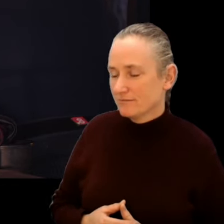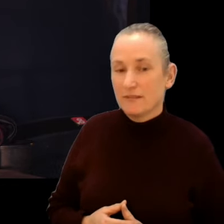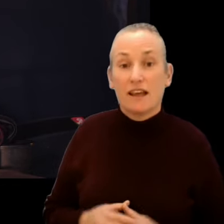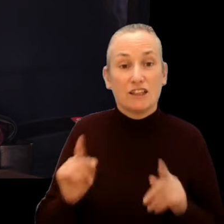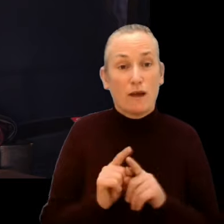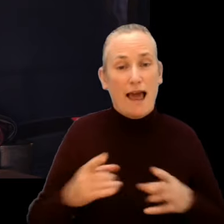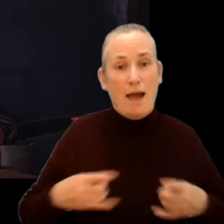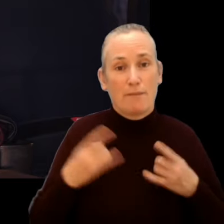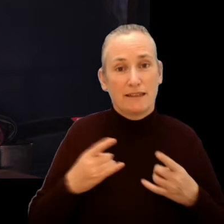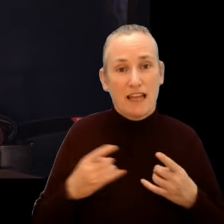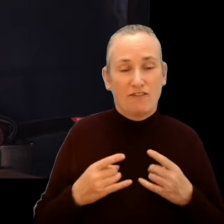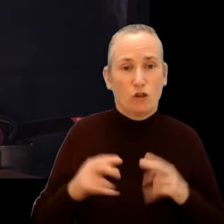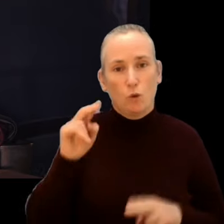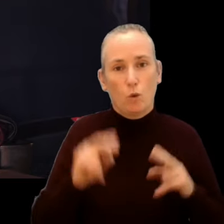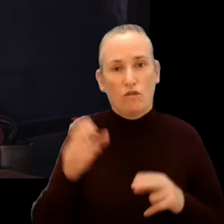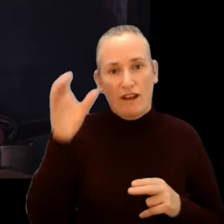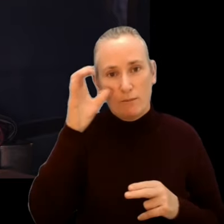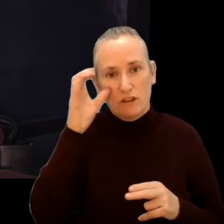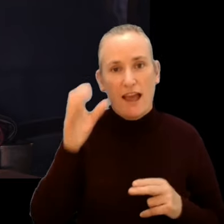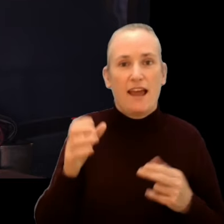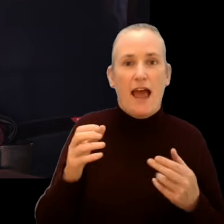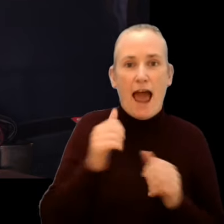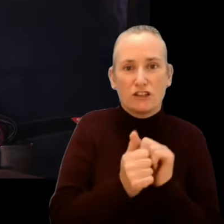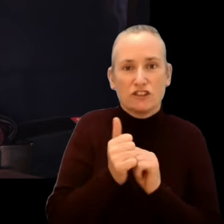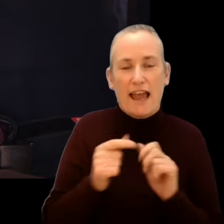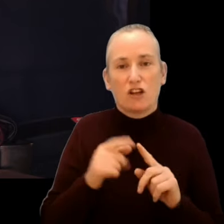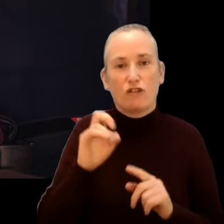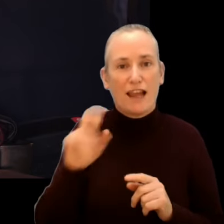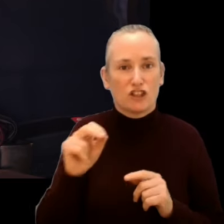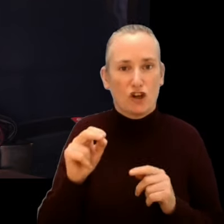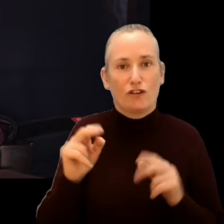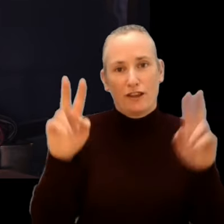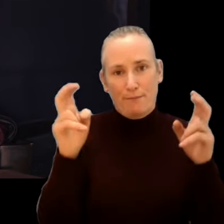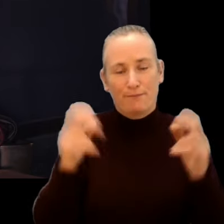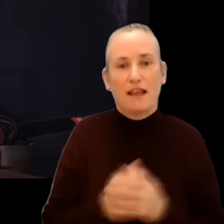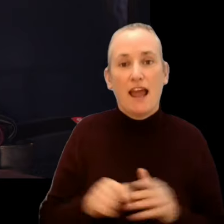We are also delighted to present the newest films in the Actor as Creator strand. And we also have the latest offering